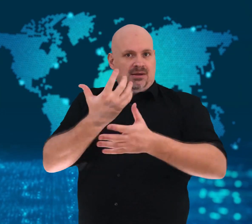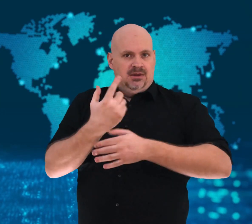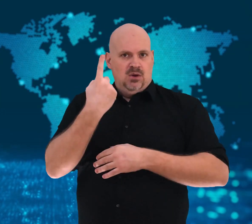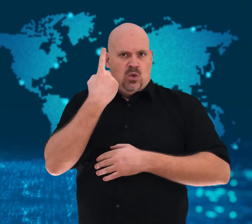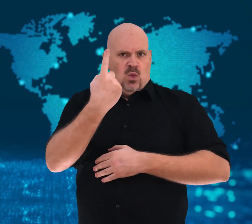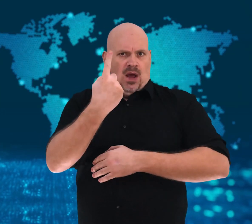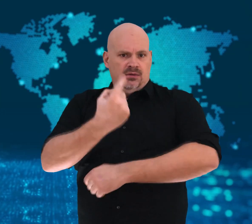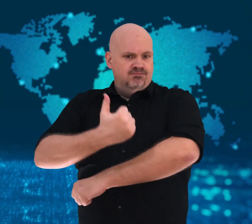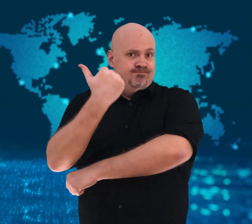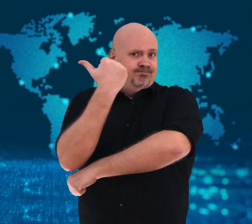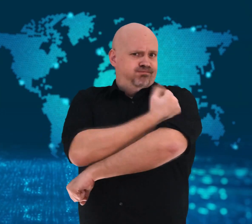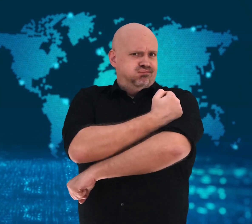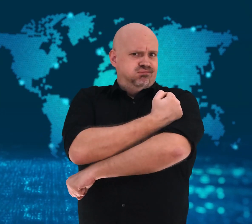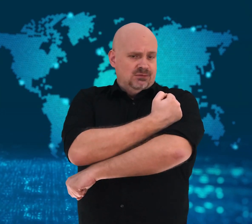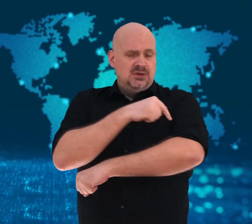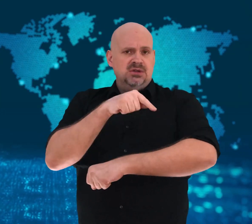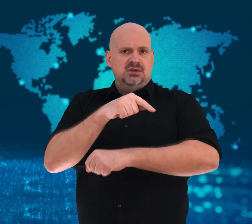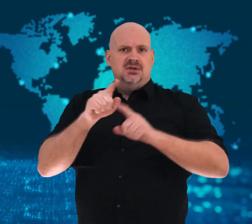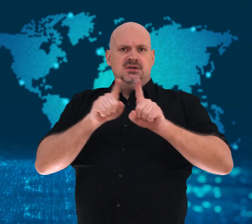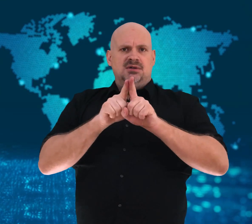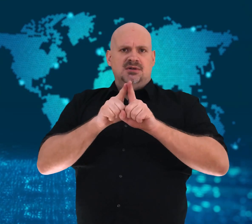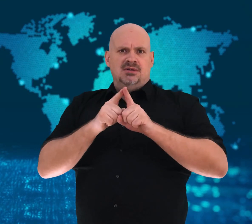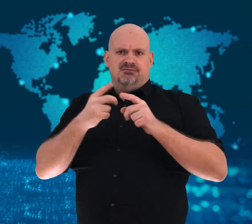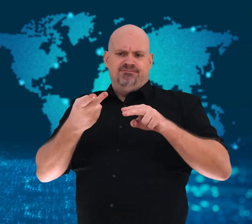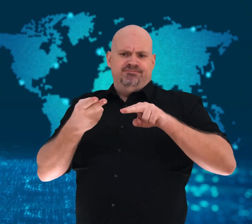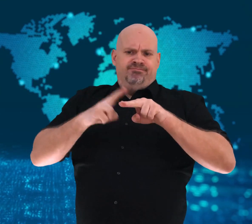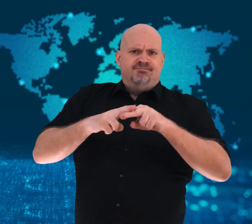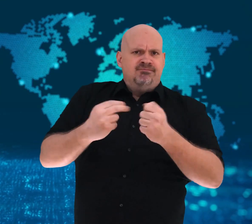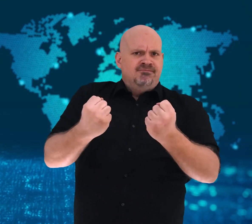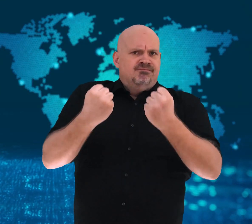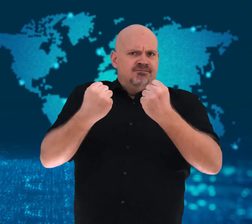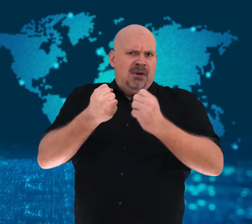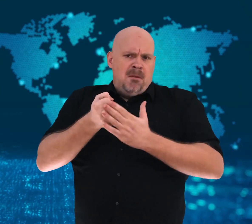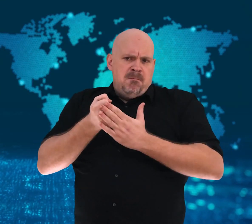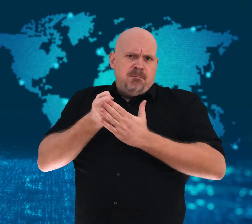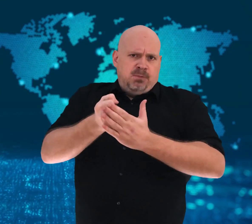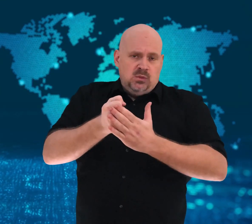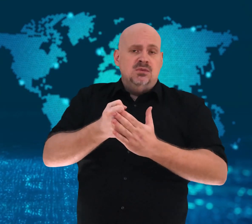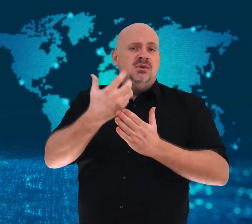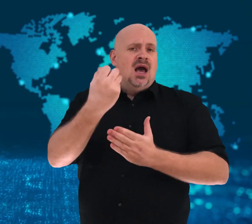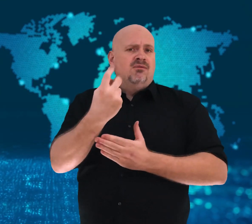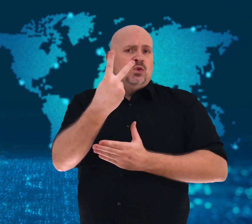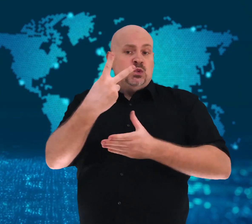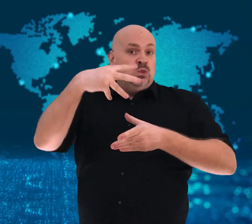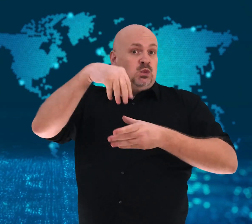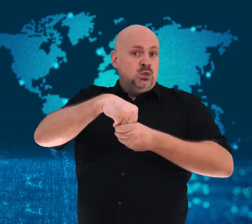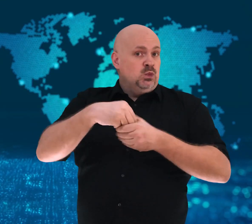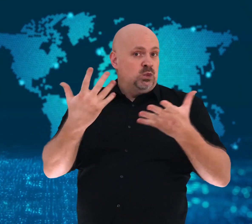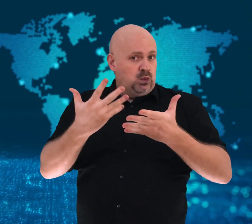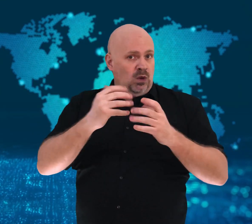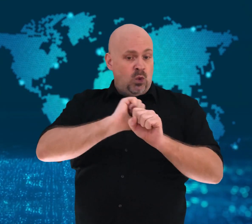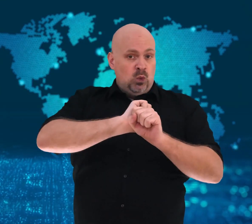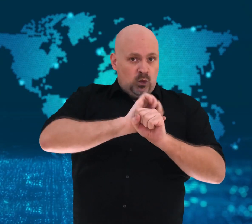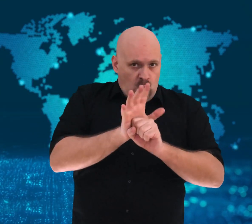the flu and COVID-19 in one shot. The “unvaxxed”,